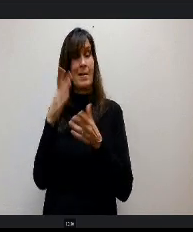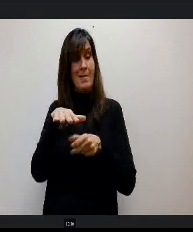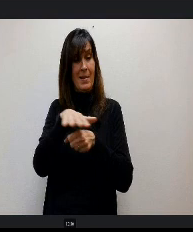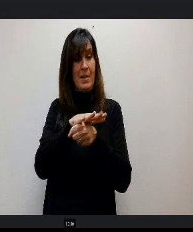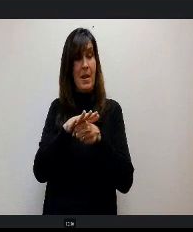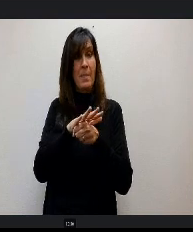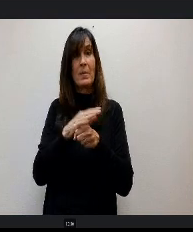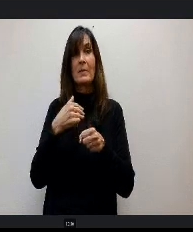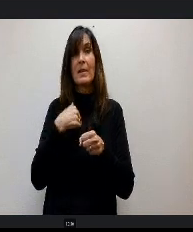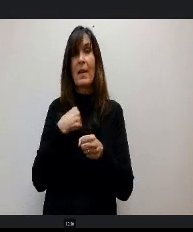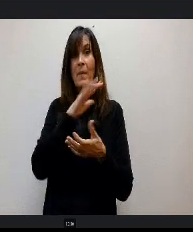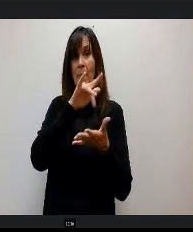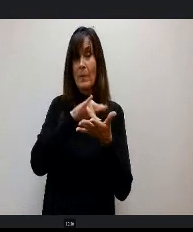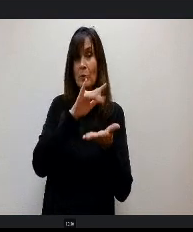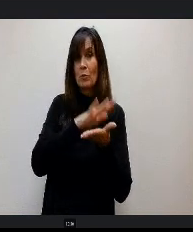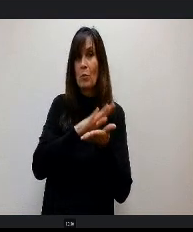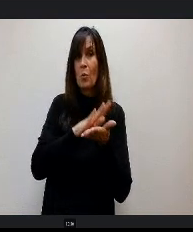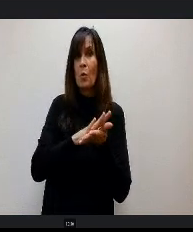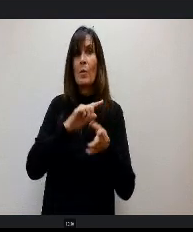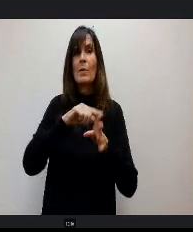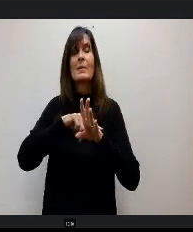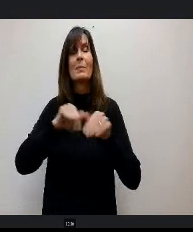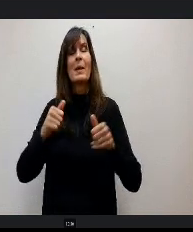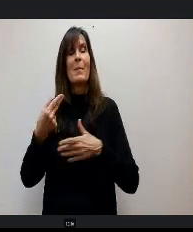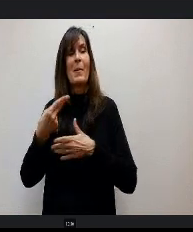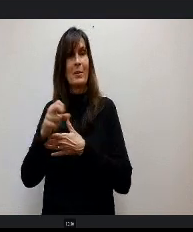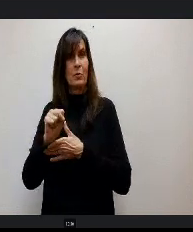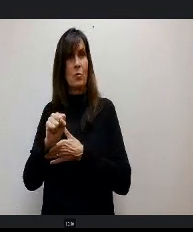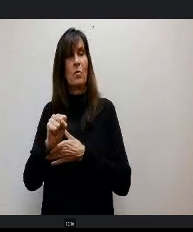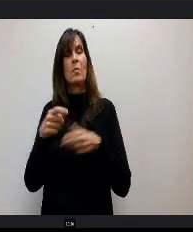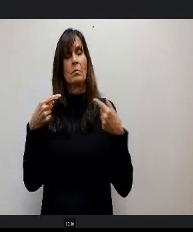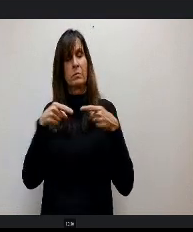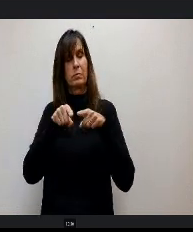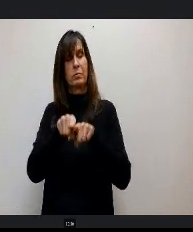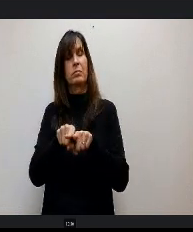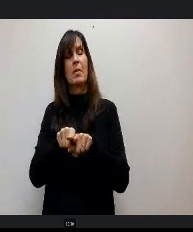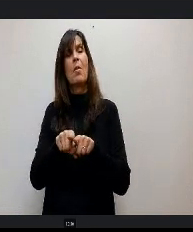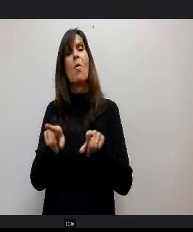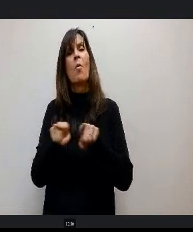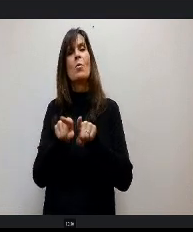plans to launch aligned literacy and writing initiatives campus wide next school year.